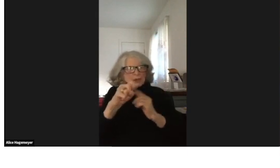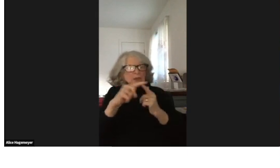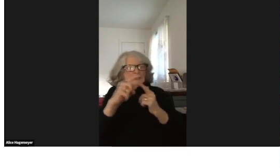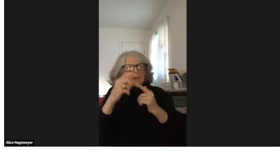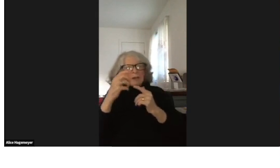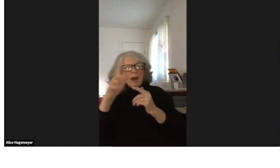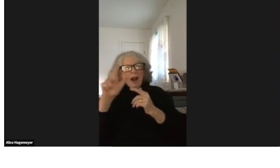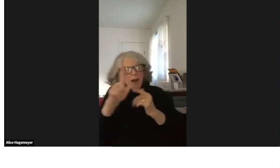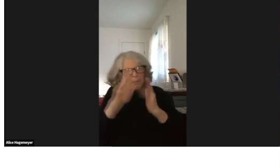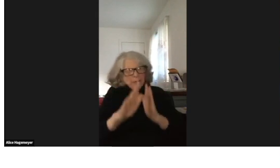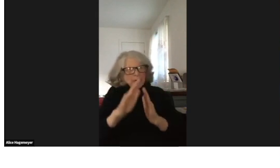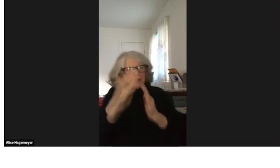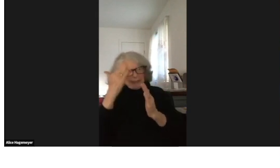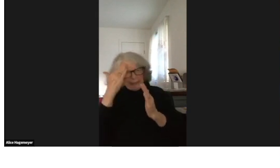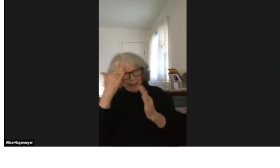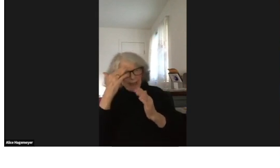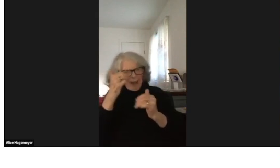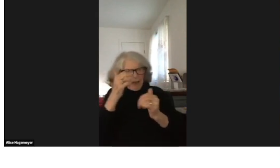One more minute.